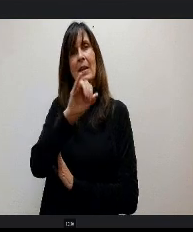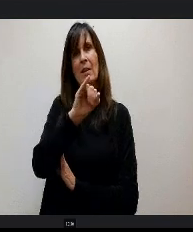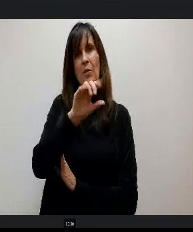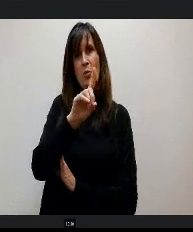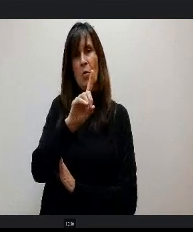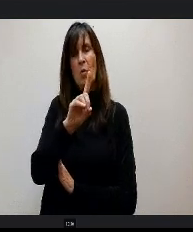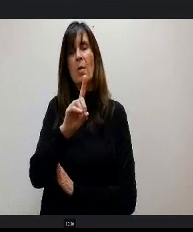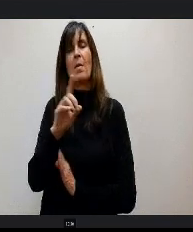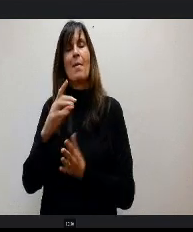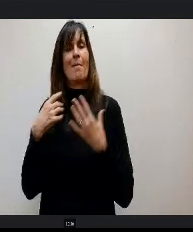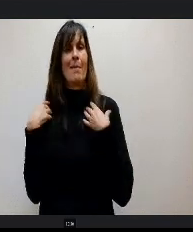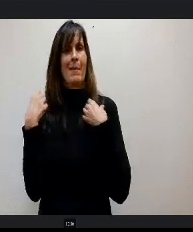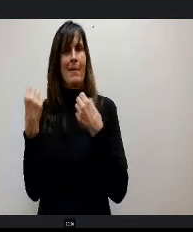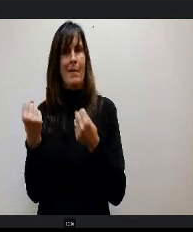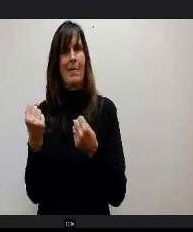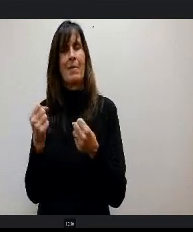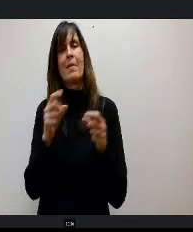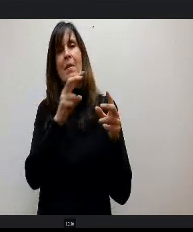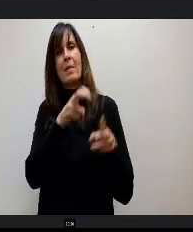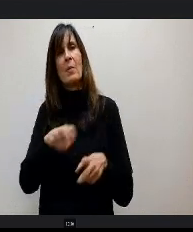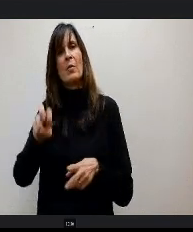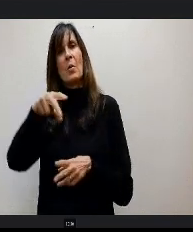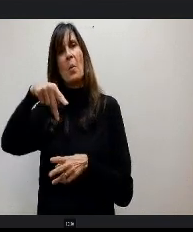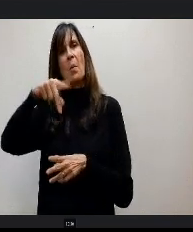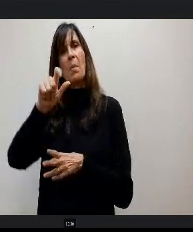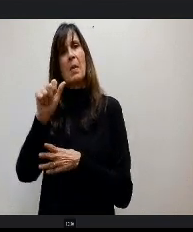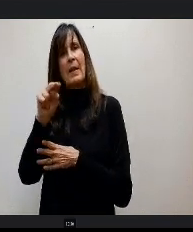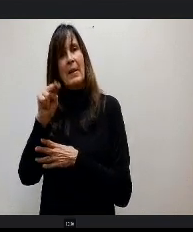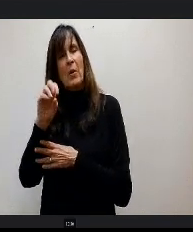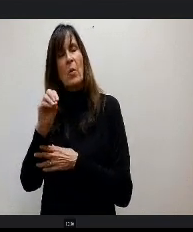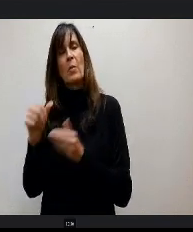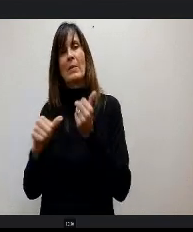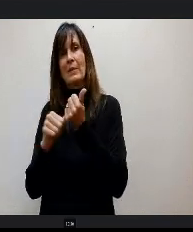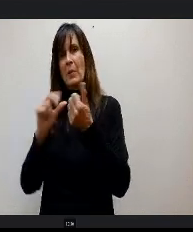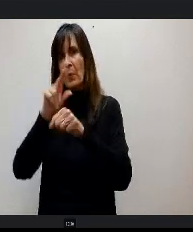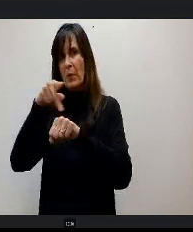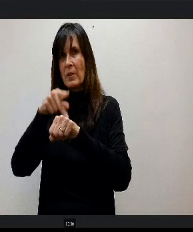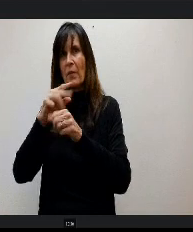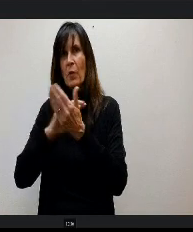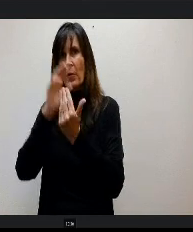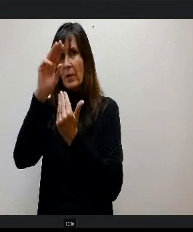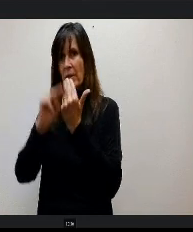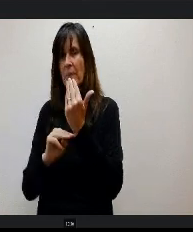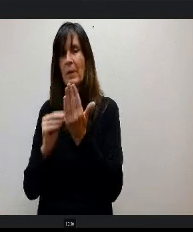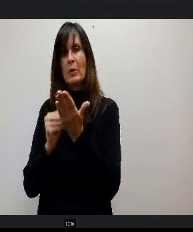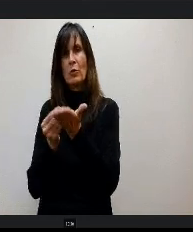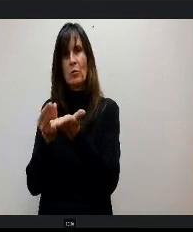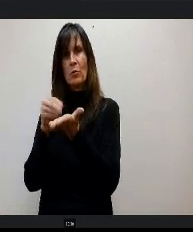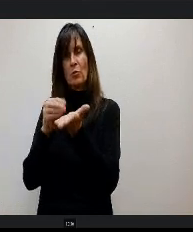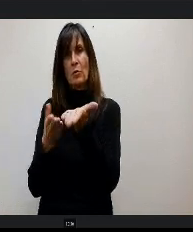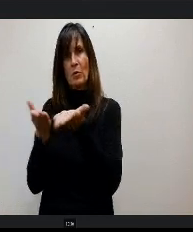moved to Plano, IL and was an assistant principal Curriculum and Student Services, and then Juliet, Illinois as A